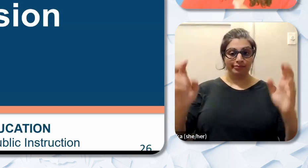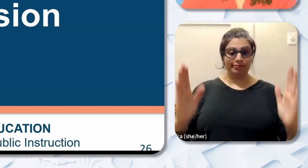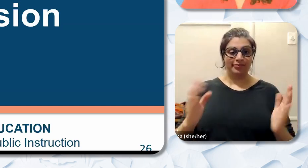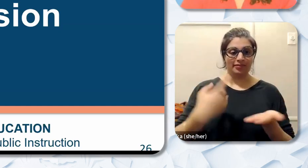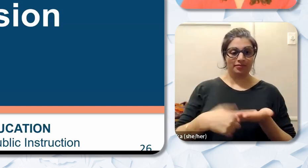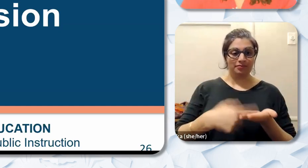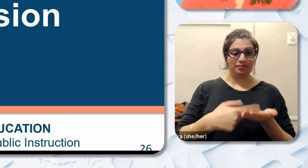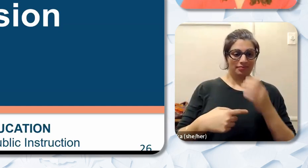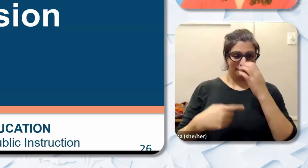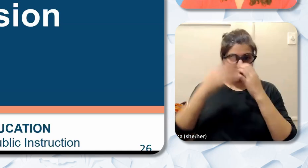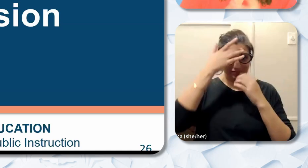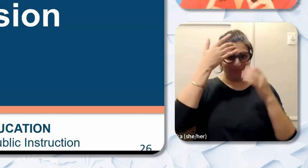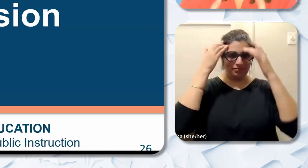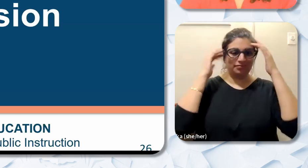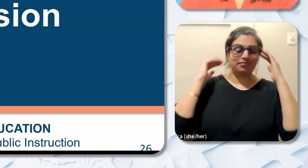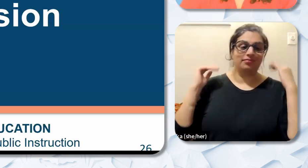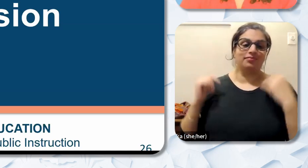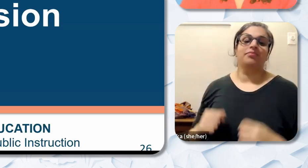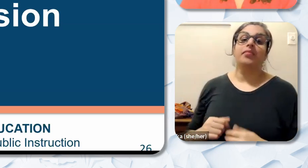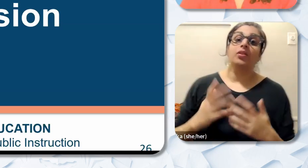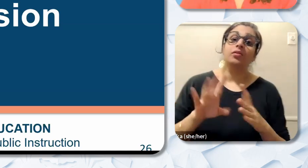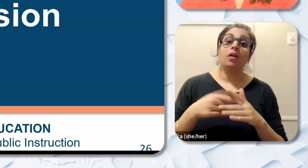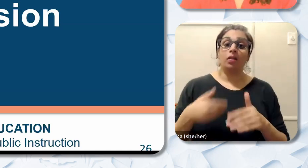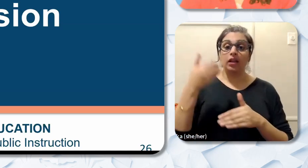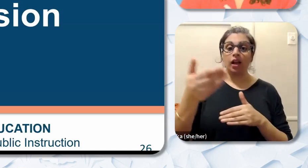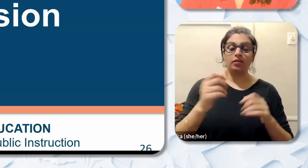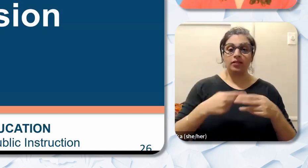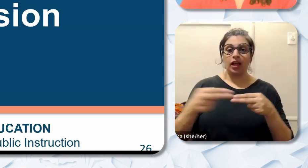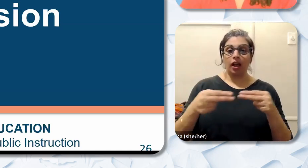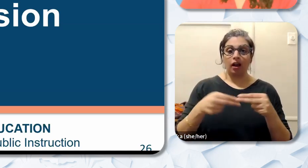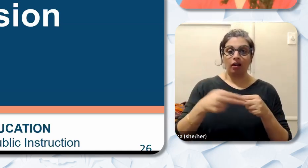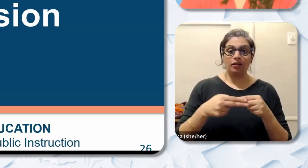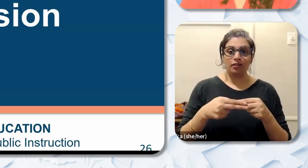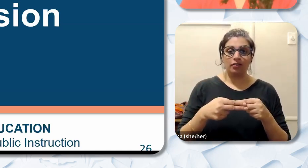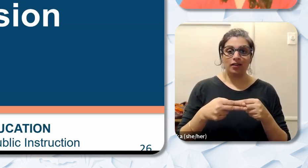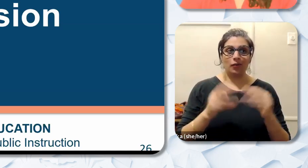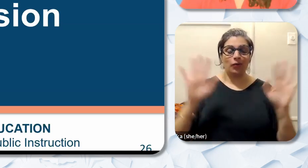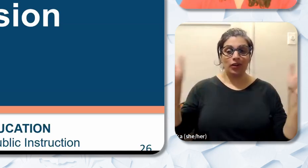to continue this conversation. To start the next slide we will introduce our moderator for today's